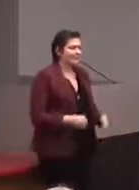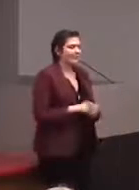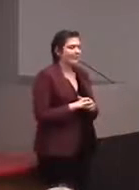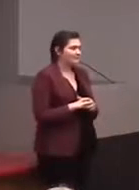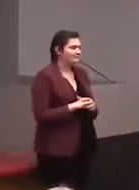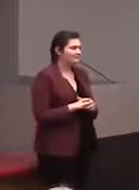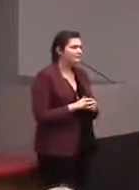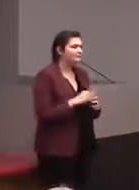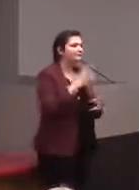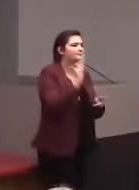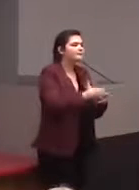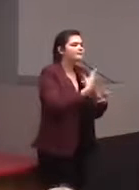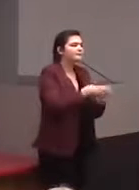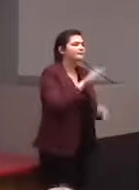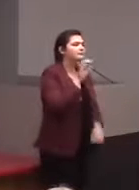So just call out your name if you have a question